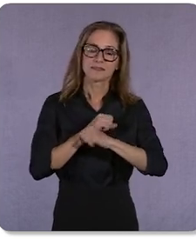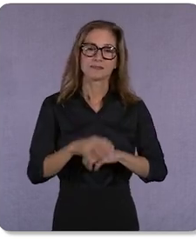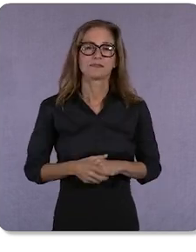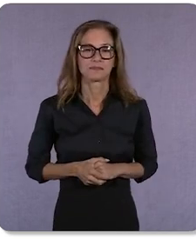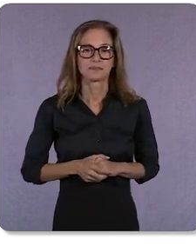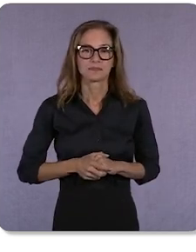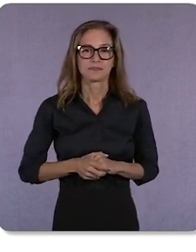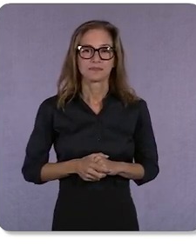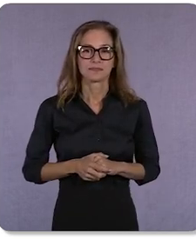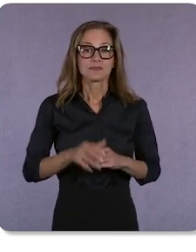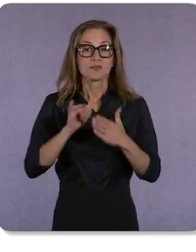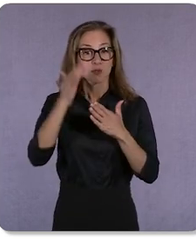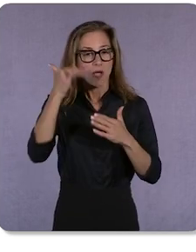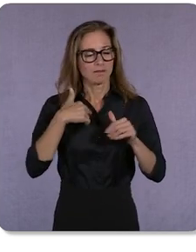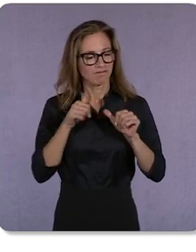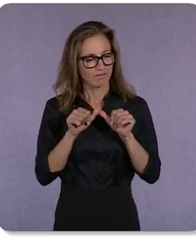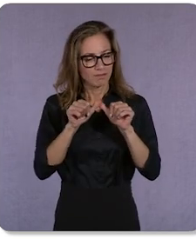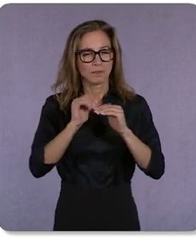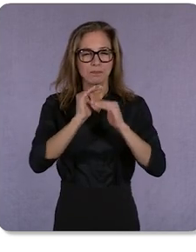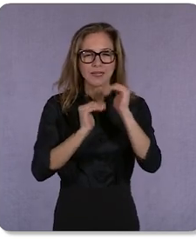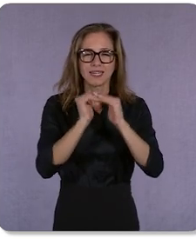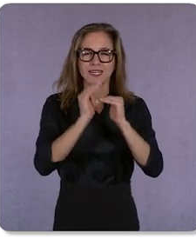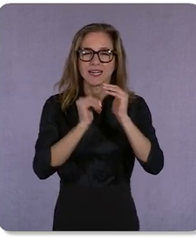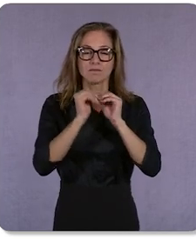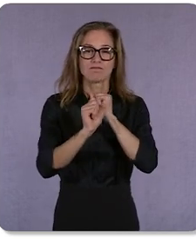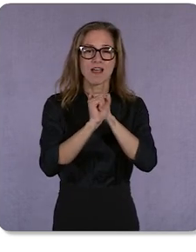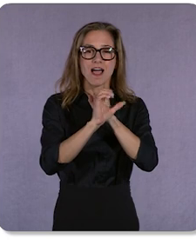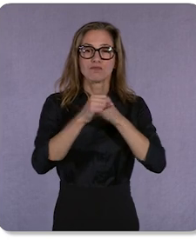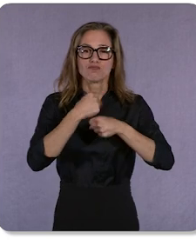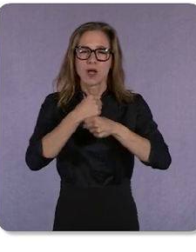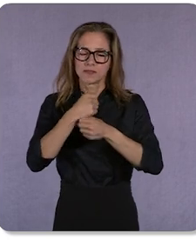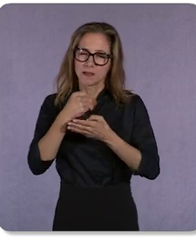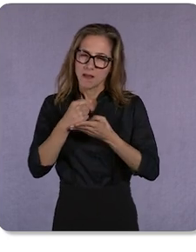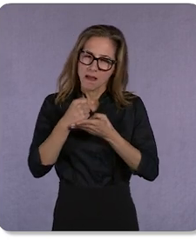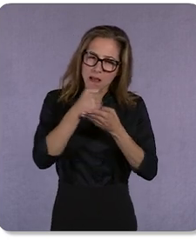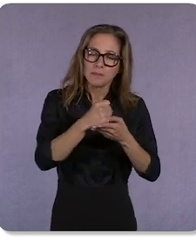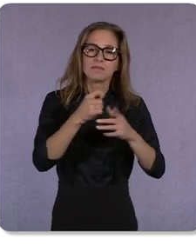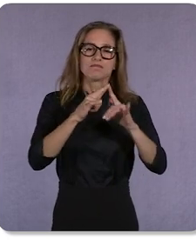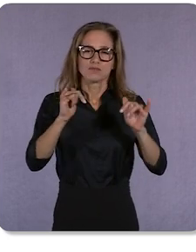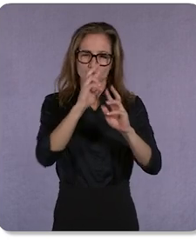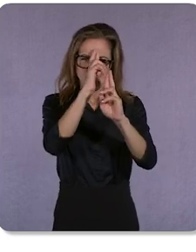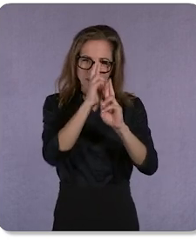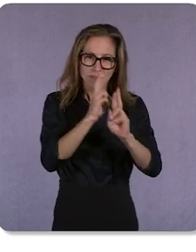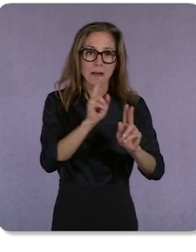That’s why we continue to build helpful ad products that respect people’s privacy and put them in control of what they see.